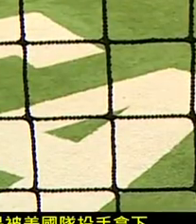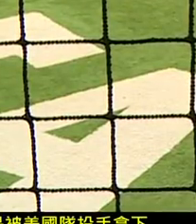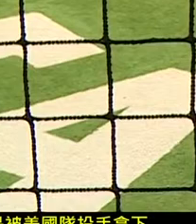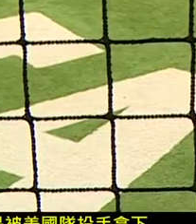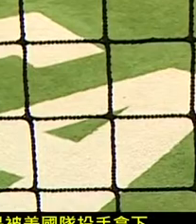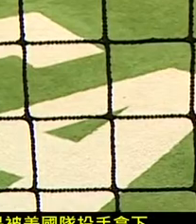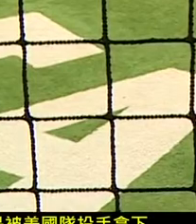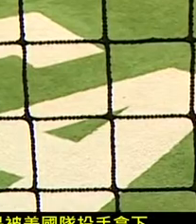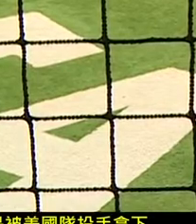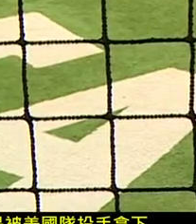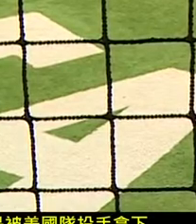me